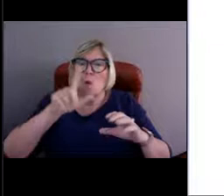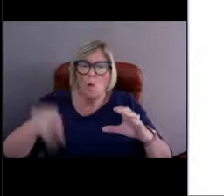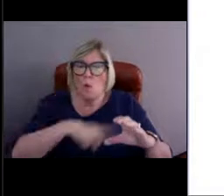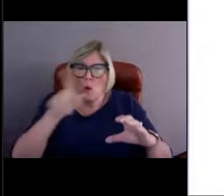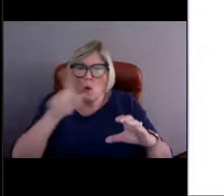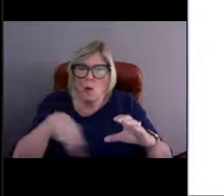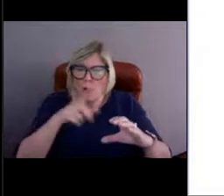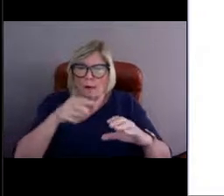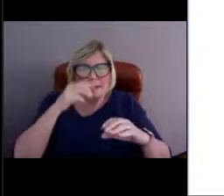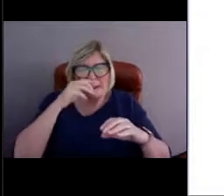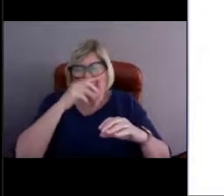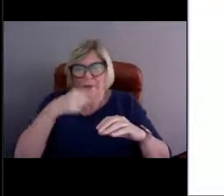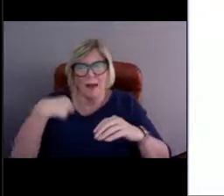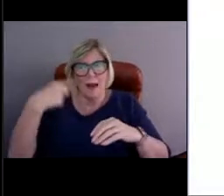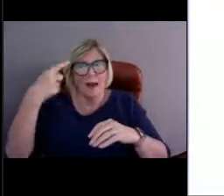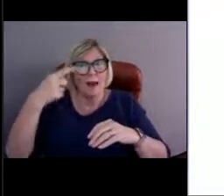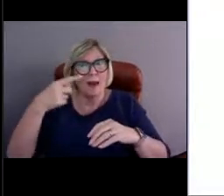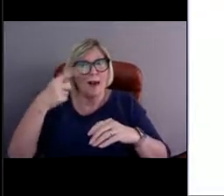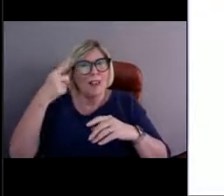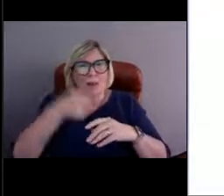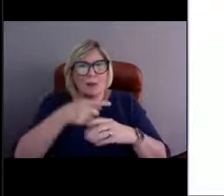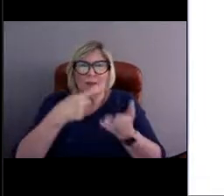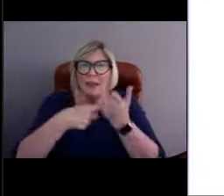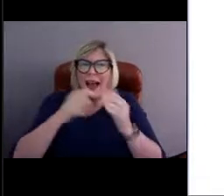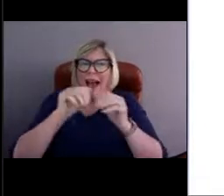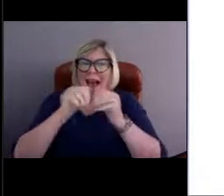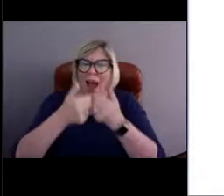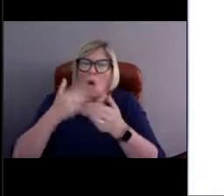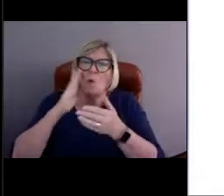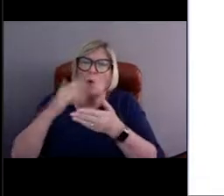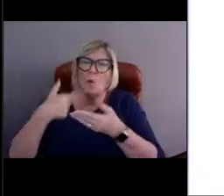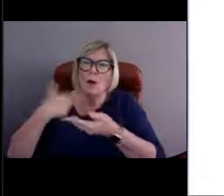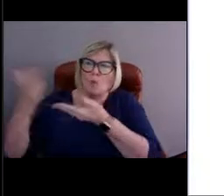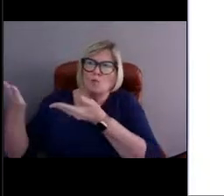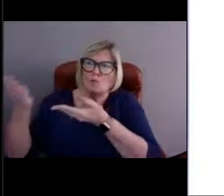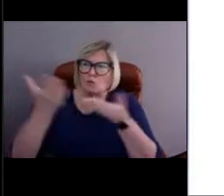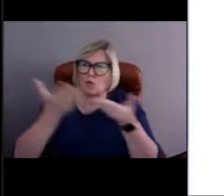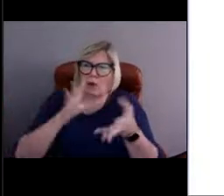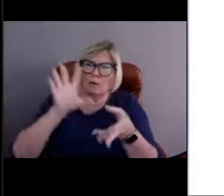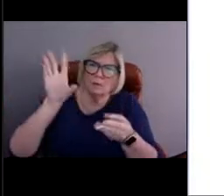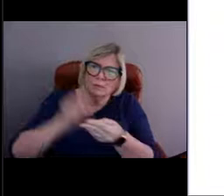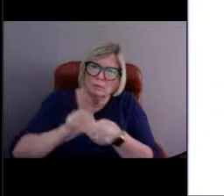how are we going to move all this equipment, Theodore? So someone says, "A boat."